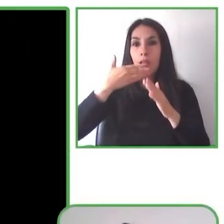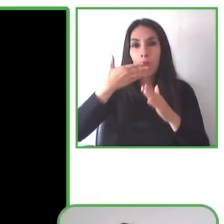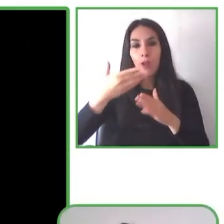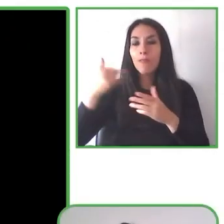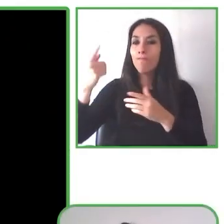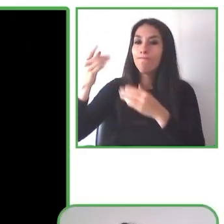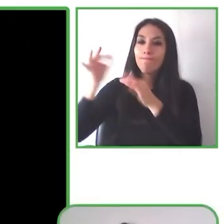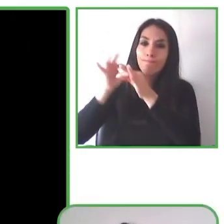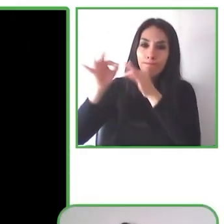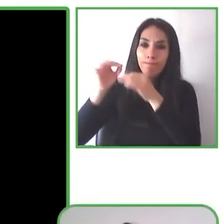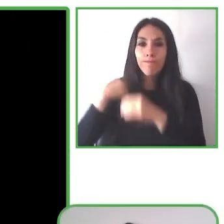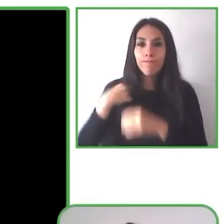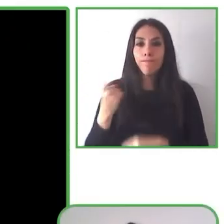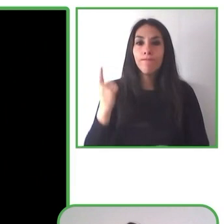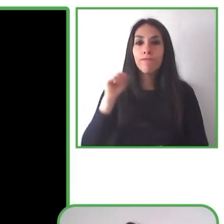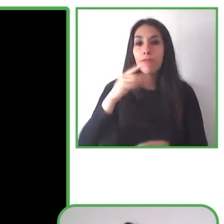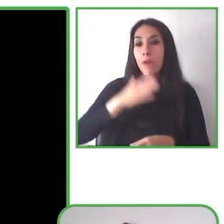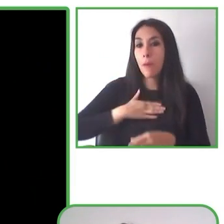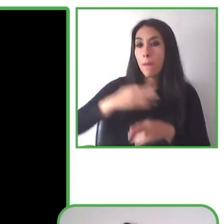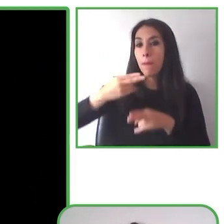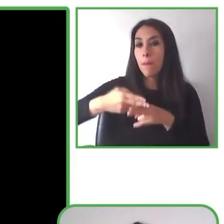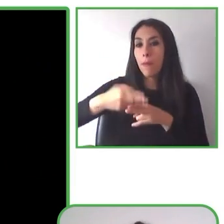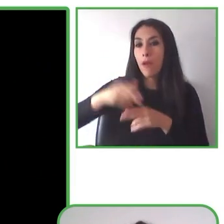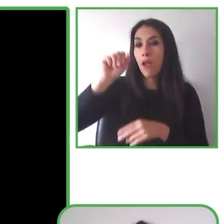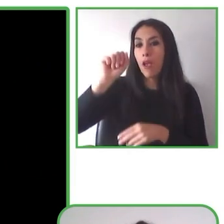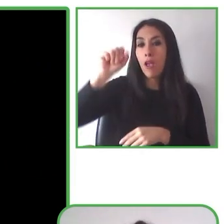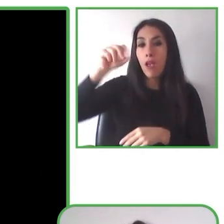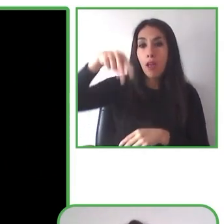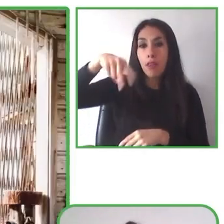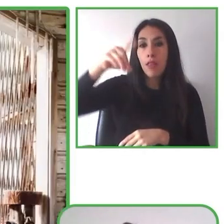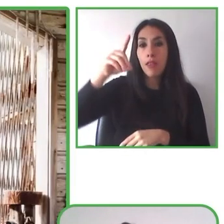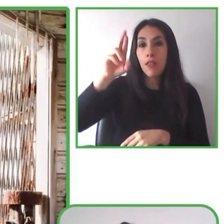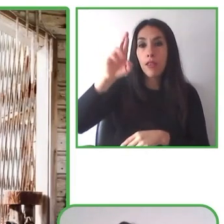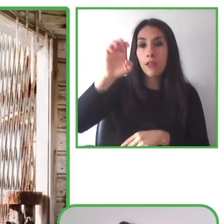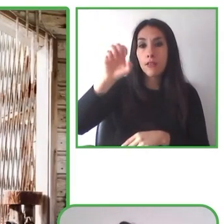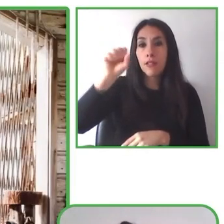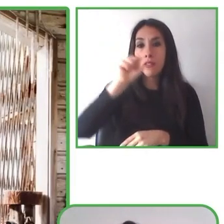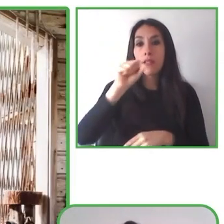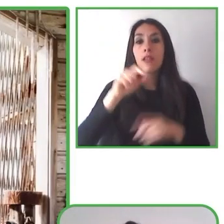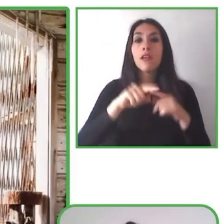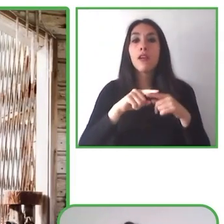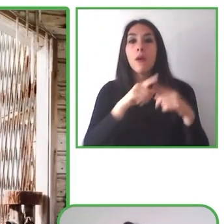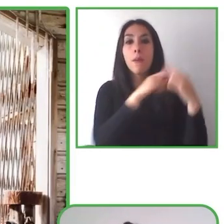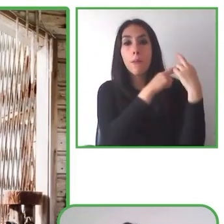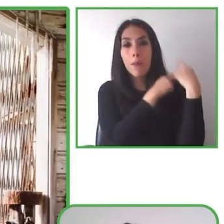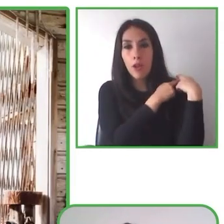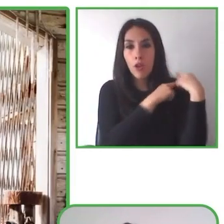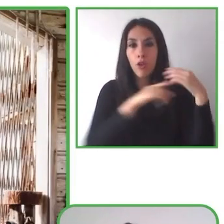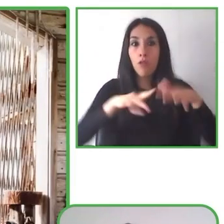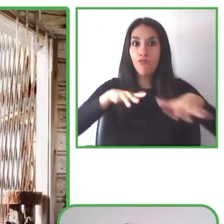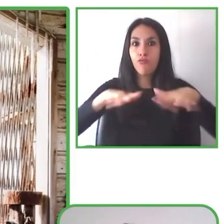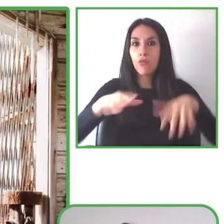I am part of the marketing team of Wheel the World. Wheel The World is a company